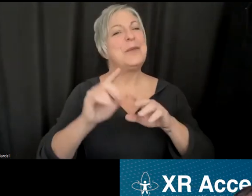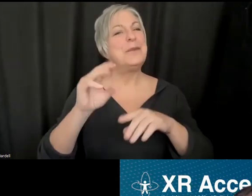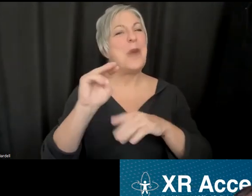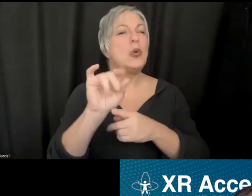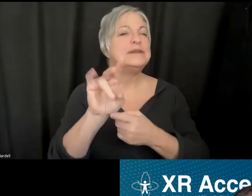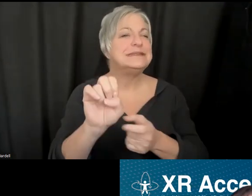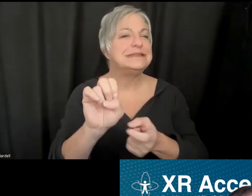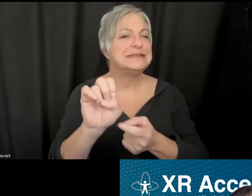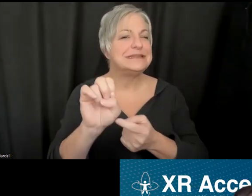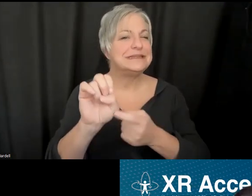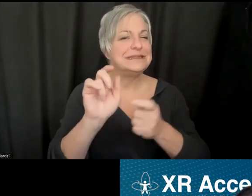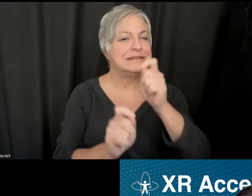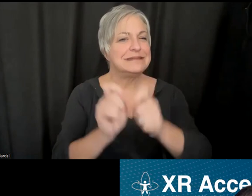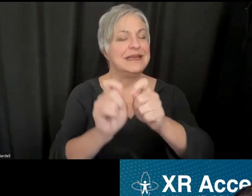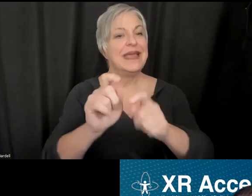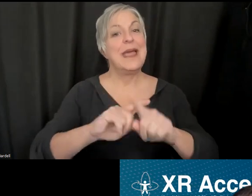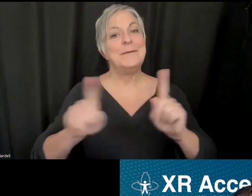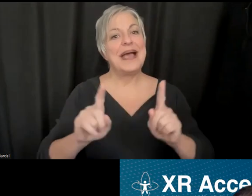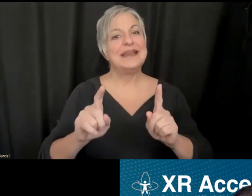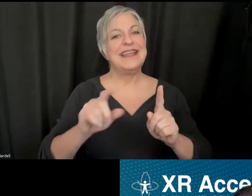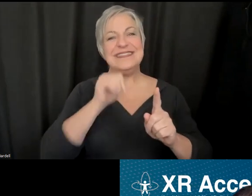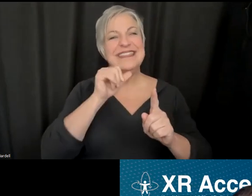that these modes didn't function well, because they all did, they